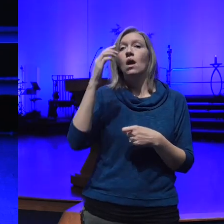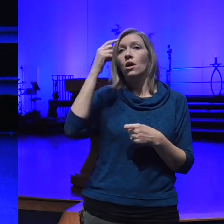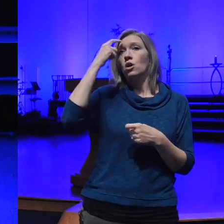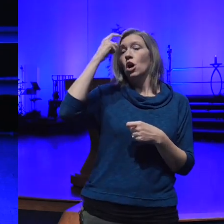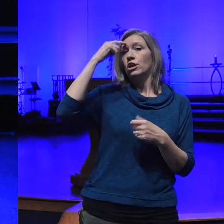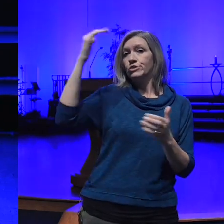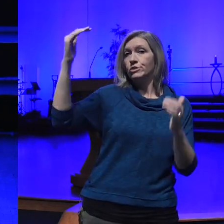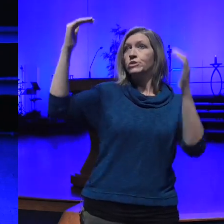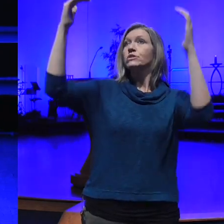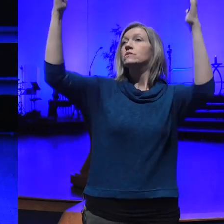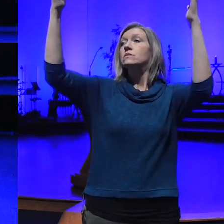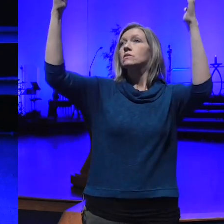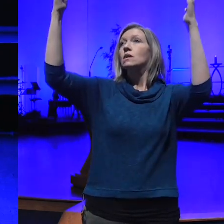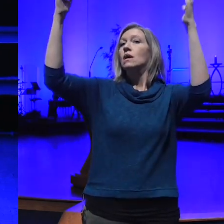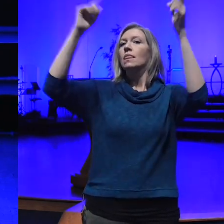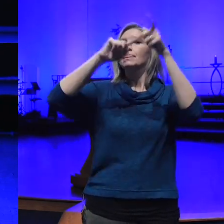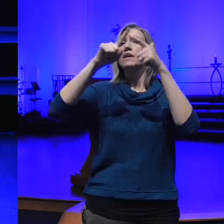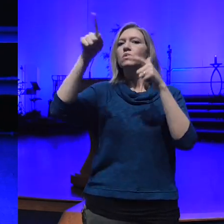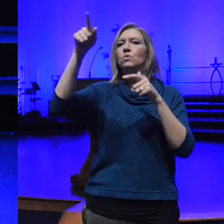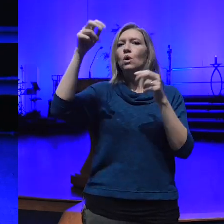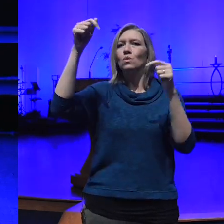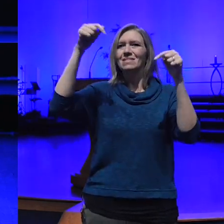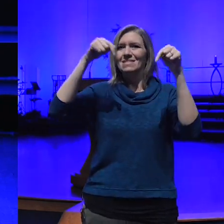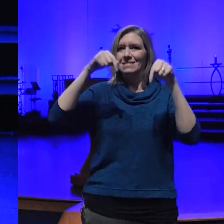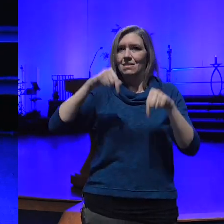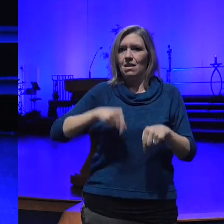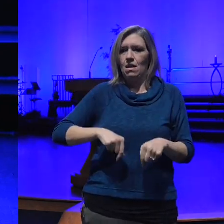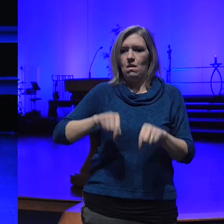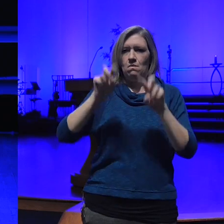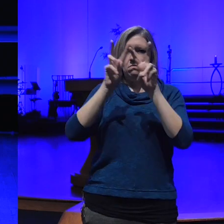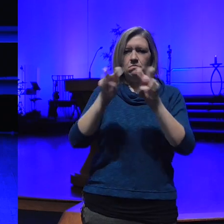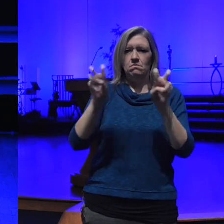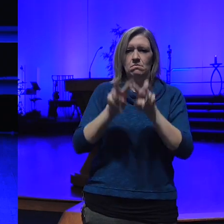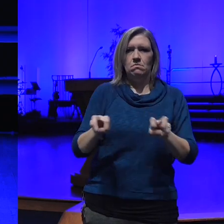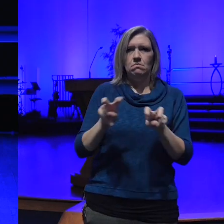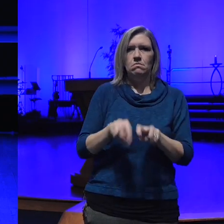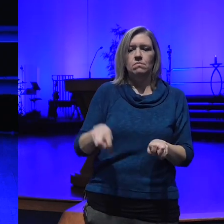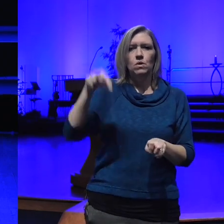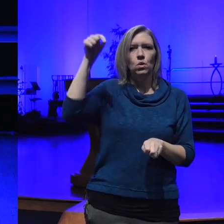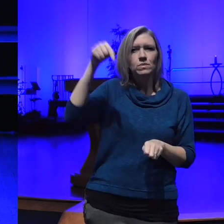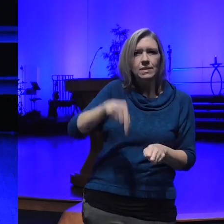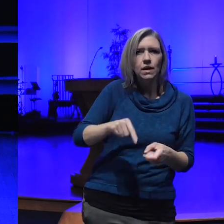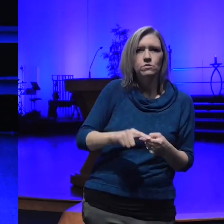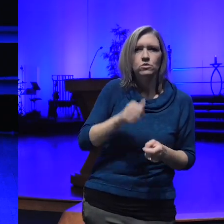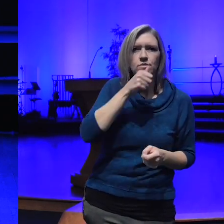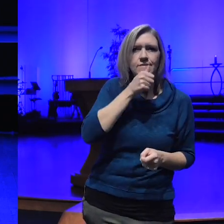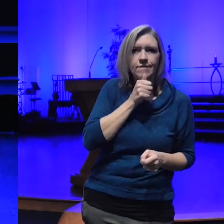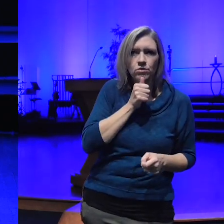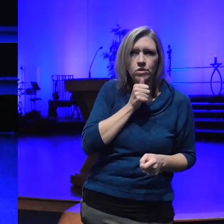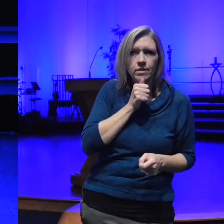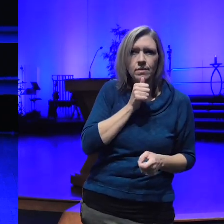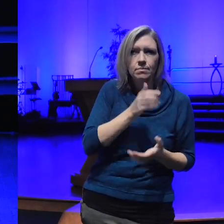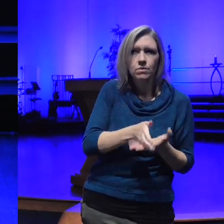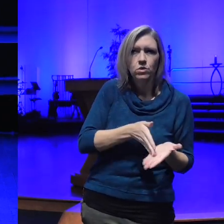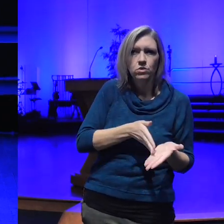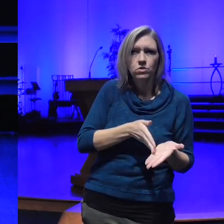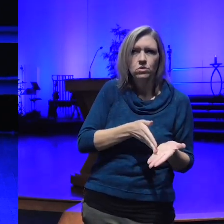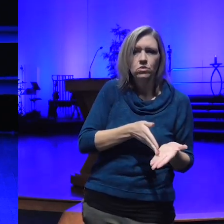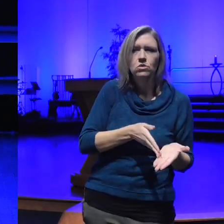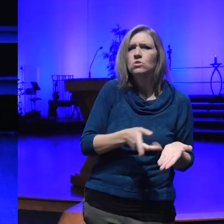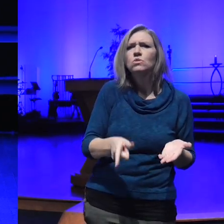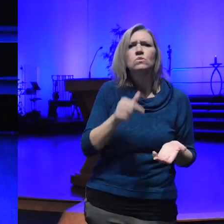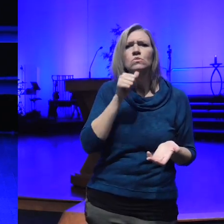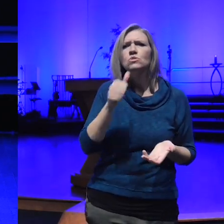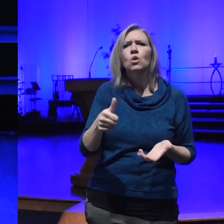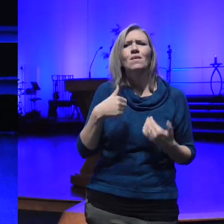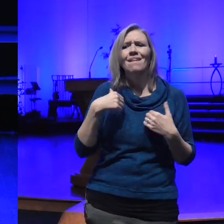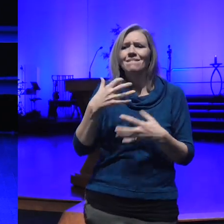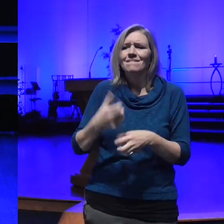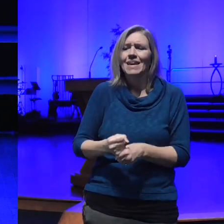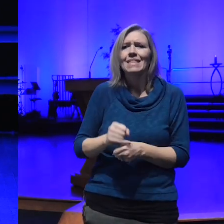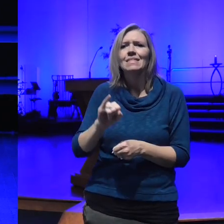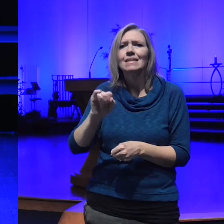down the mountain into the suffering and you don't have faith in God this is not about saying God